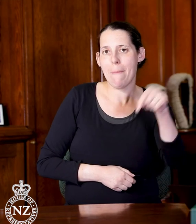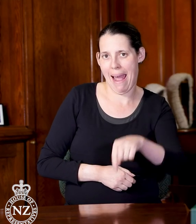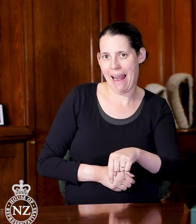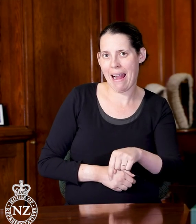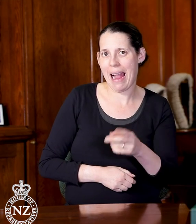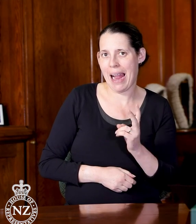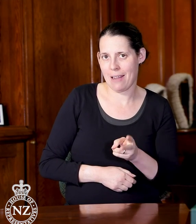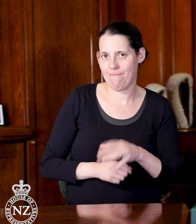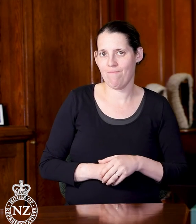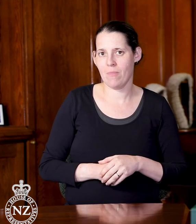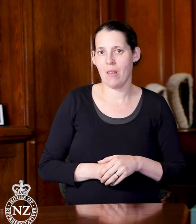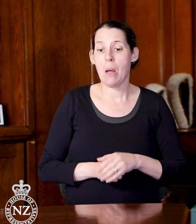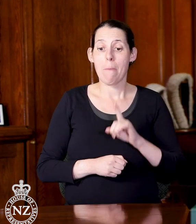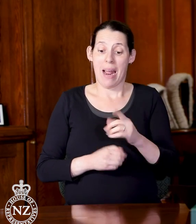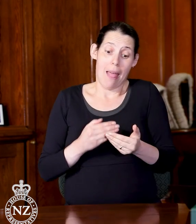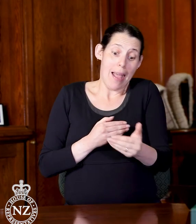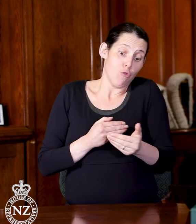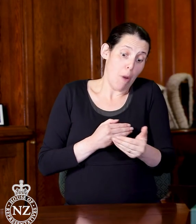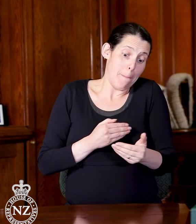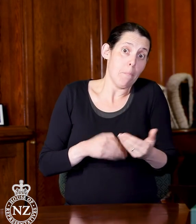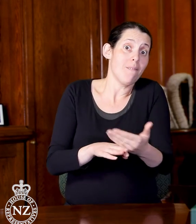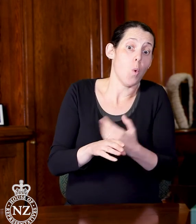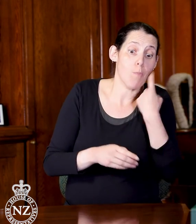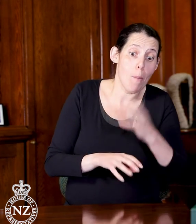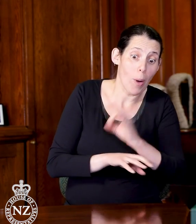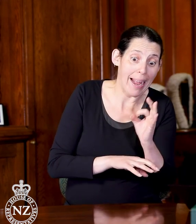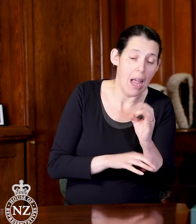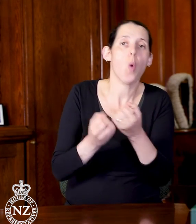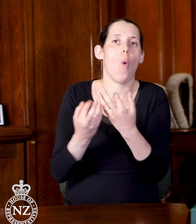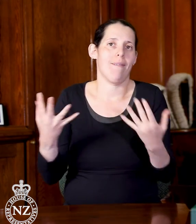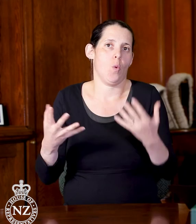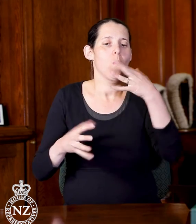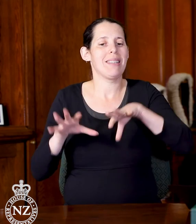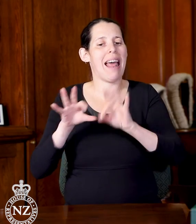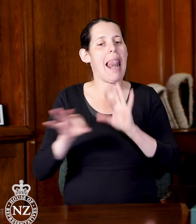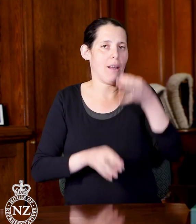quite a few select committees will be meeting. See you again tomorrow.